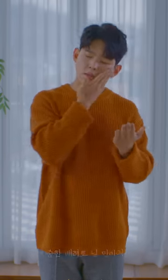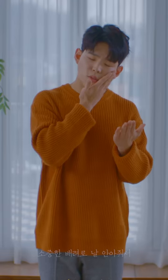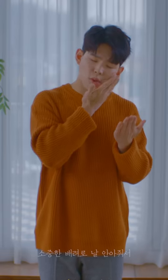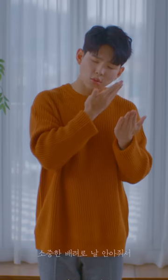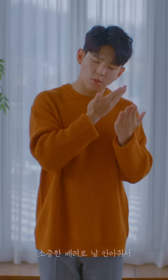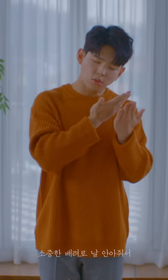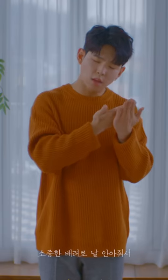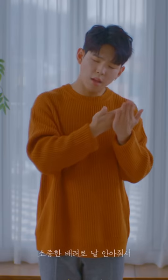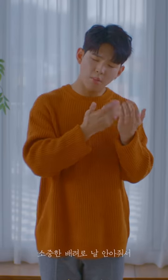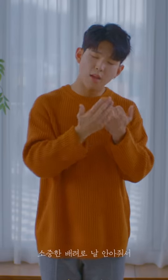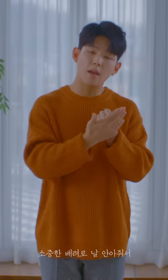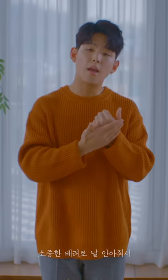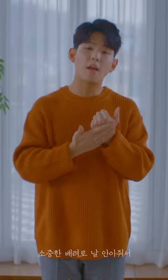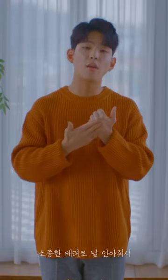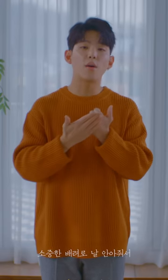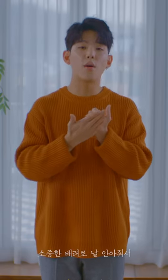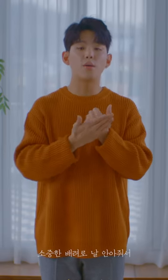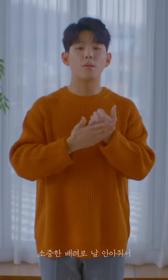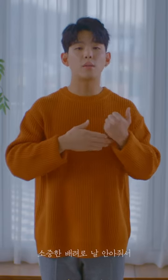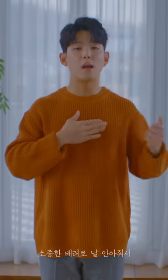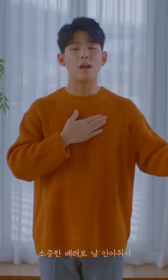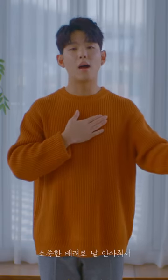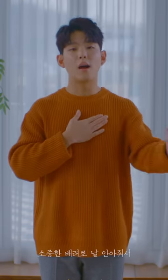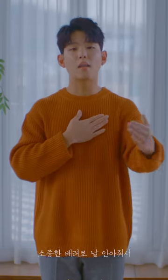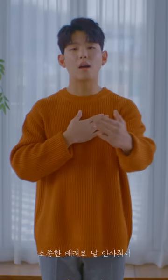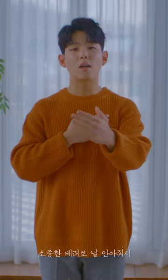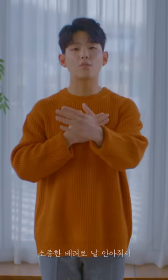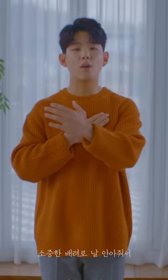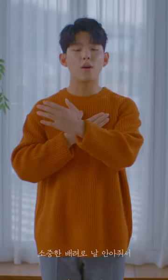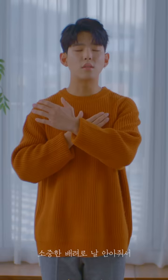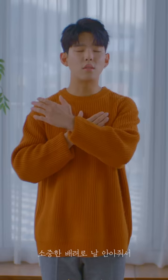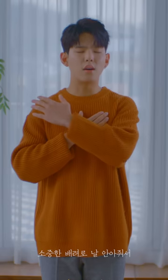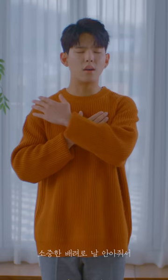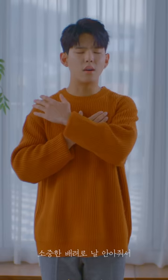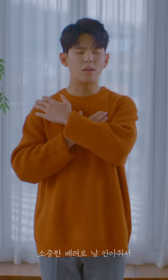Bringing your warmth and caring for me